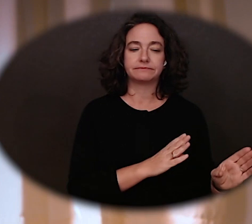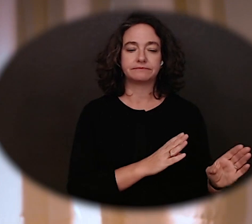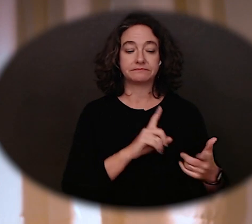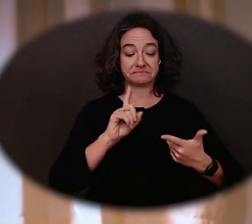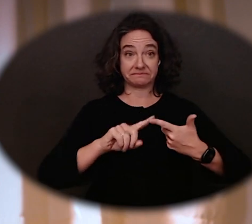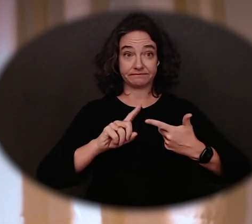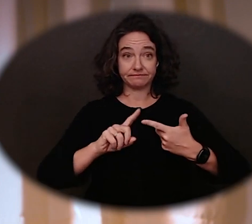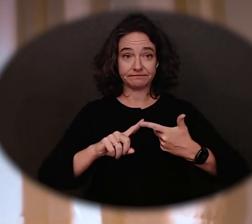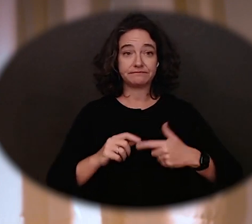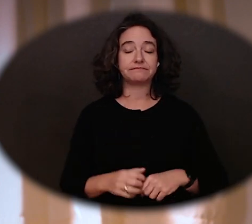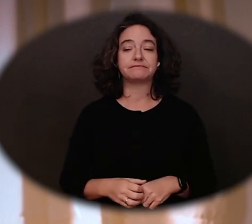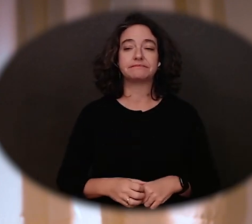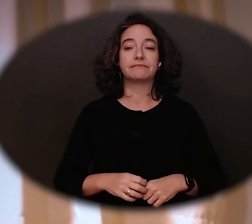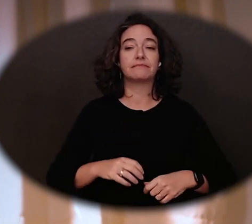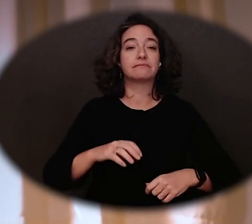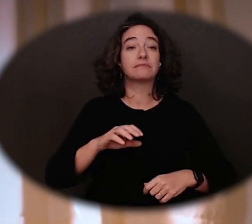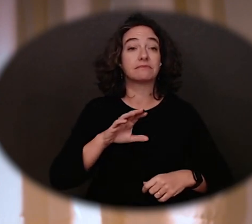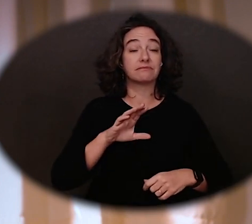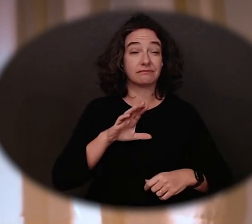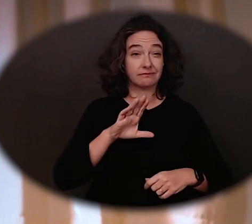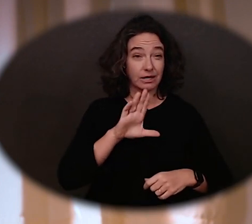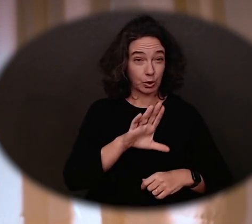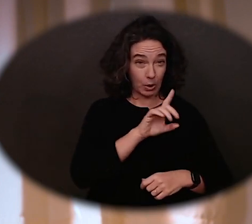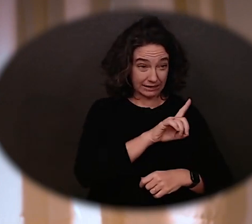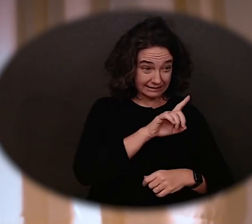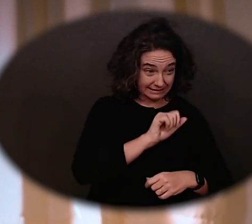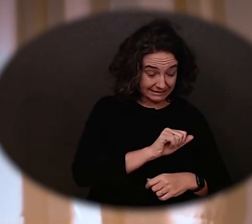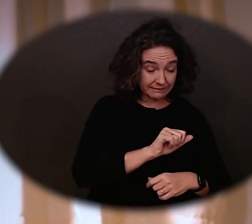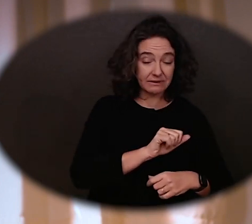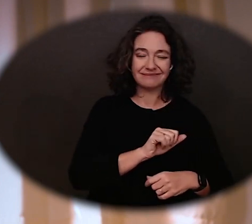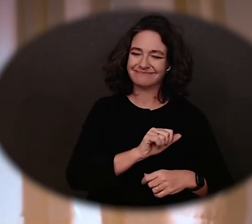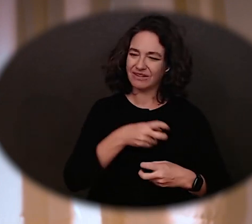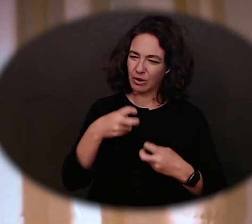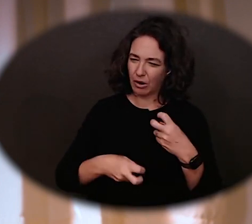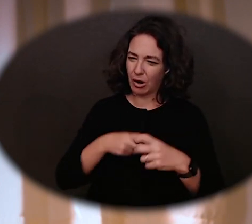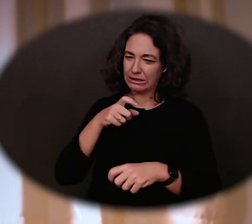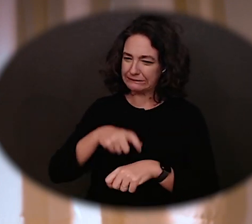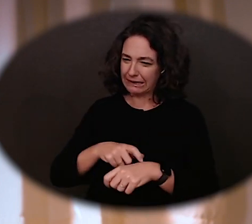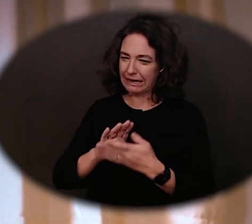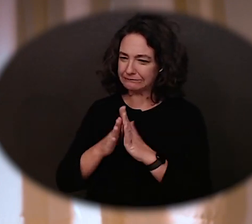Two, your disability creates difficulties getting or being successful in a job.